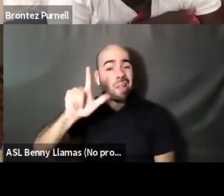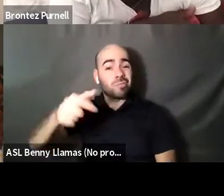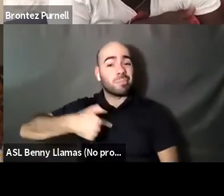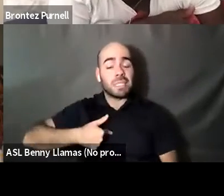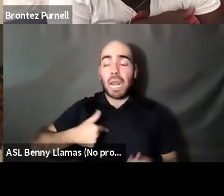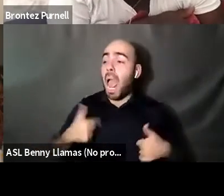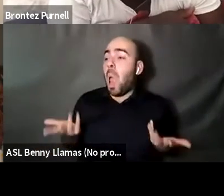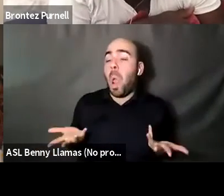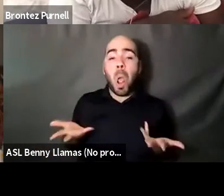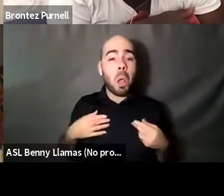Kokumo: Yeah.